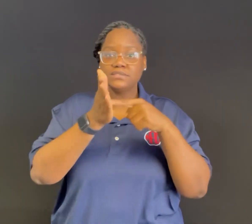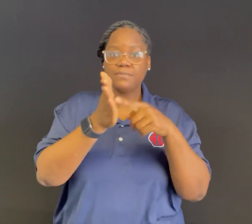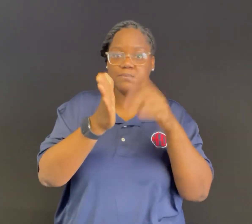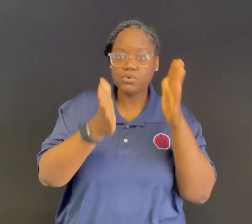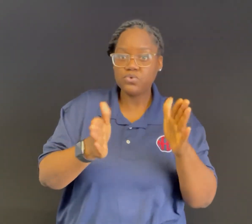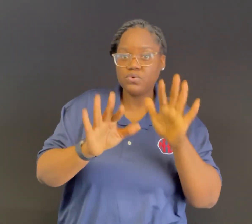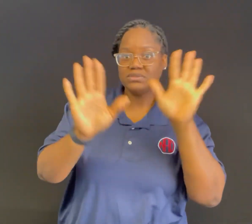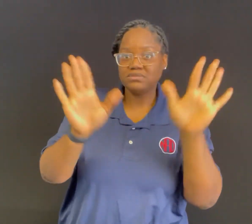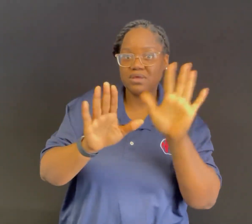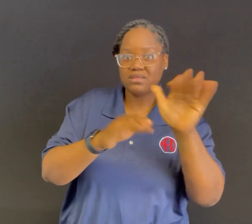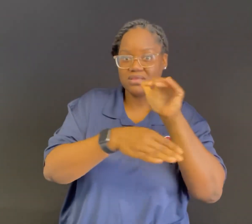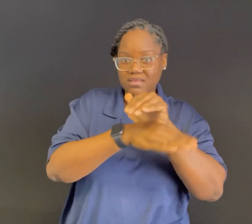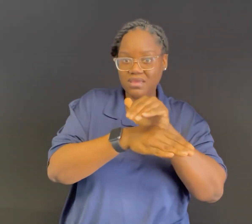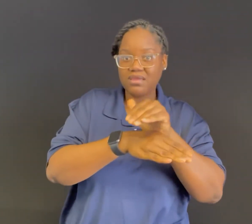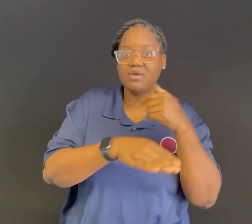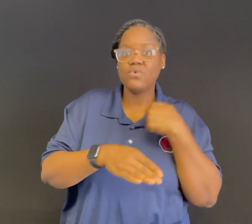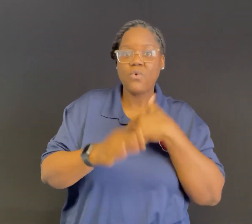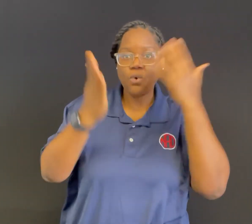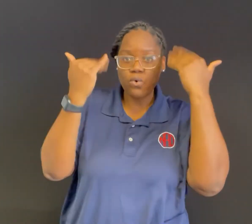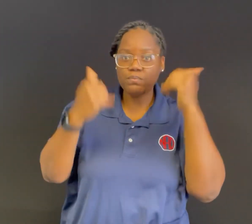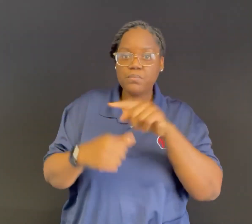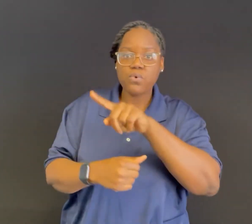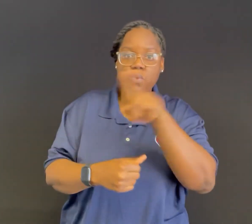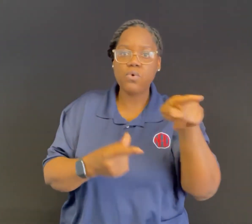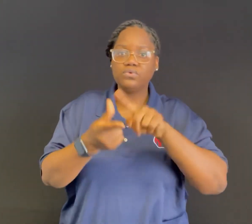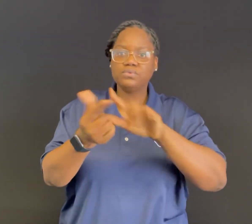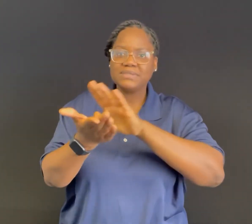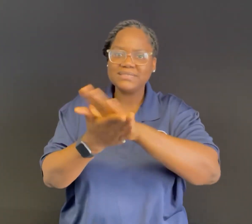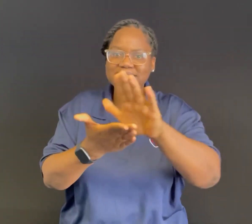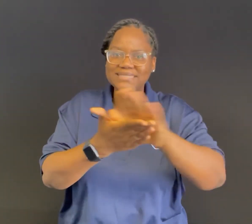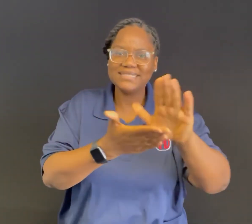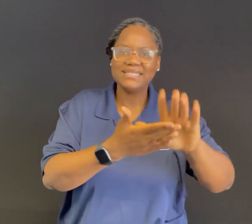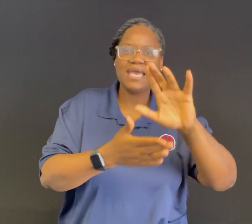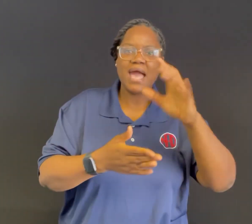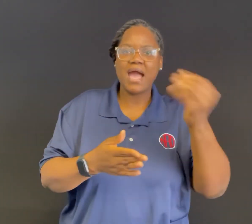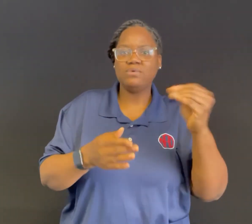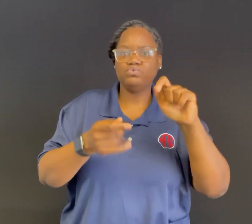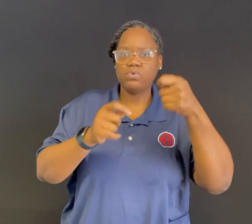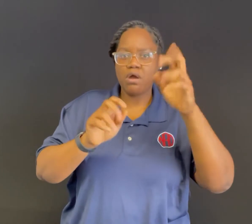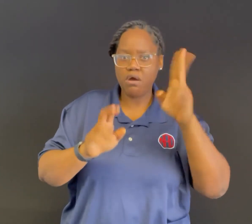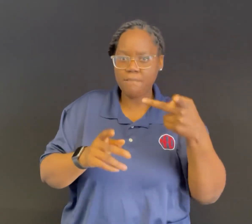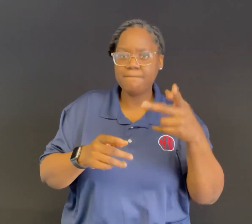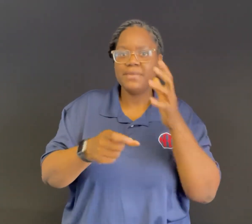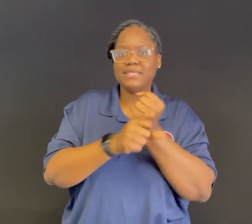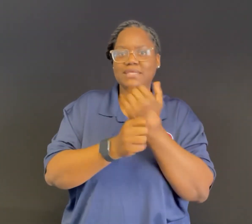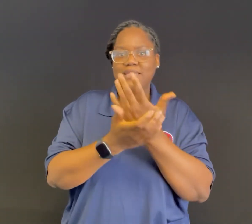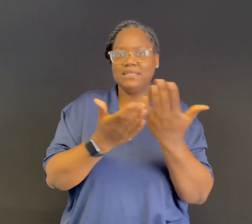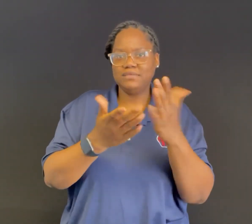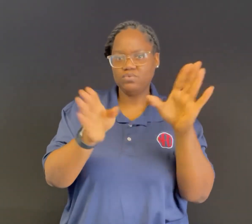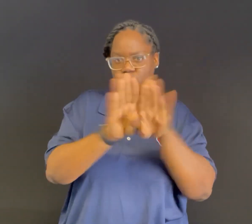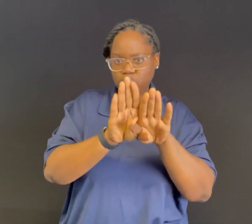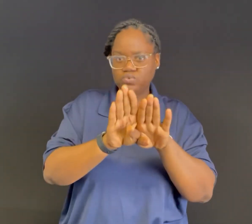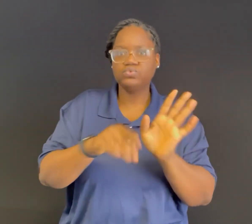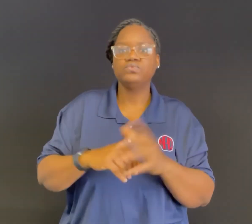After all that, exhibitors are expected to wrap everything up after the last day, Sunday night, July 3rd.